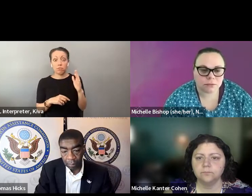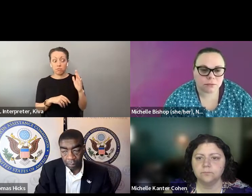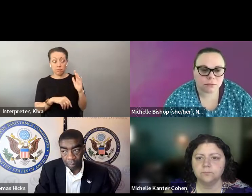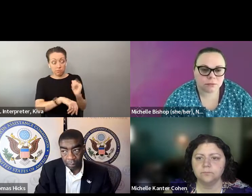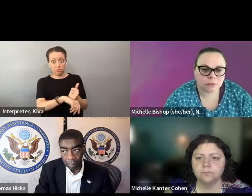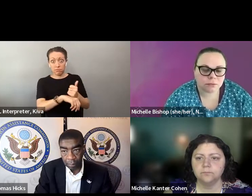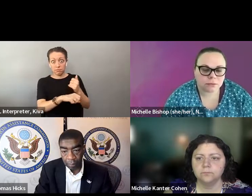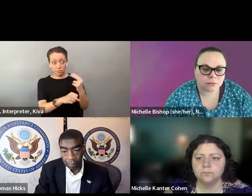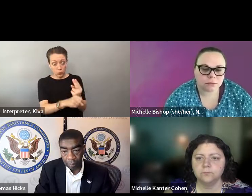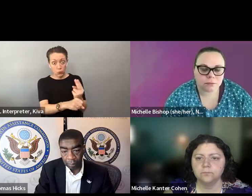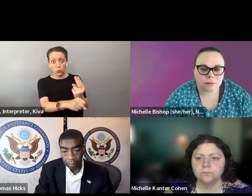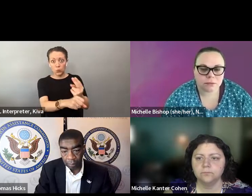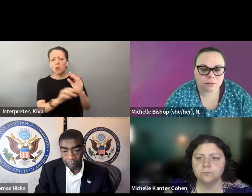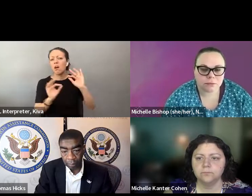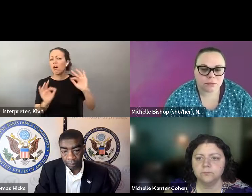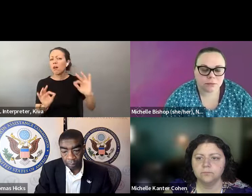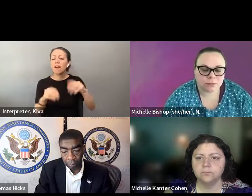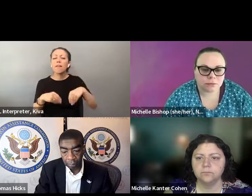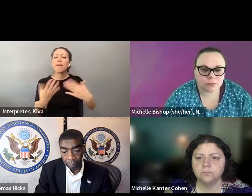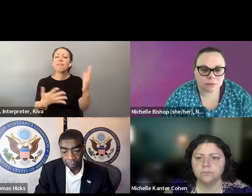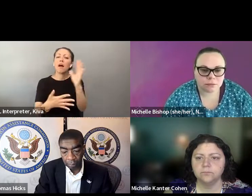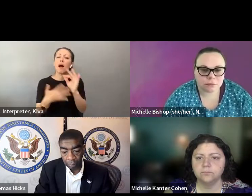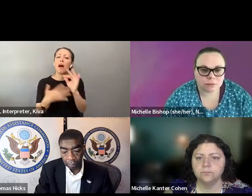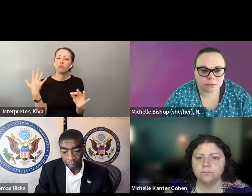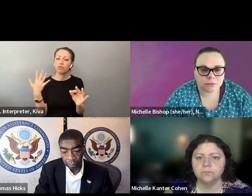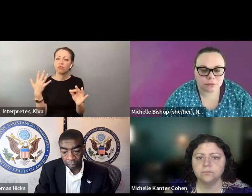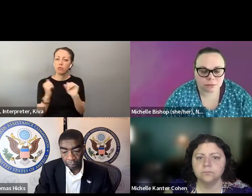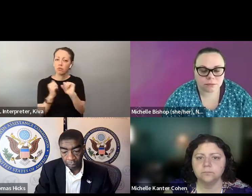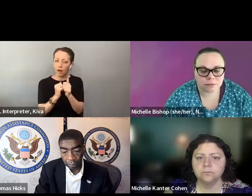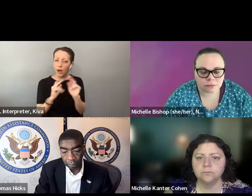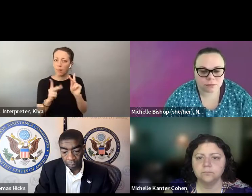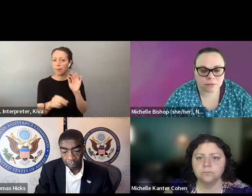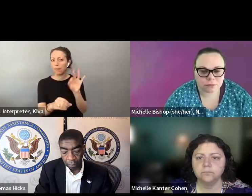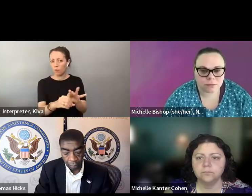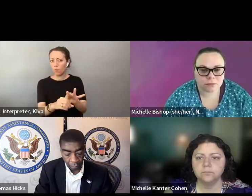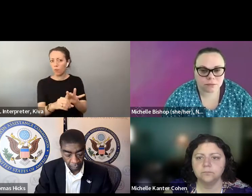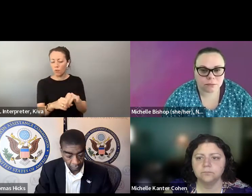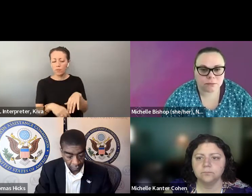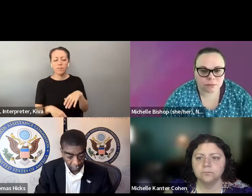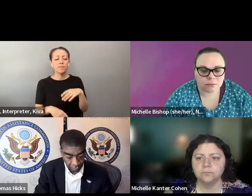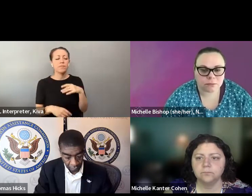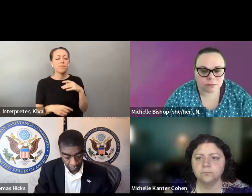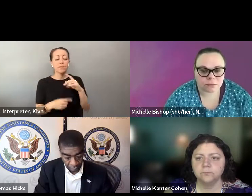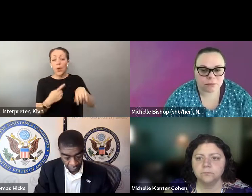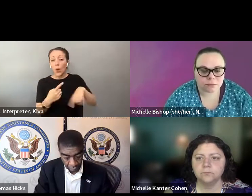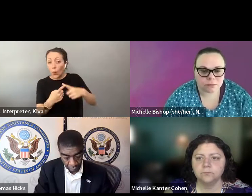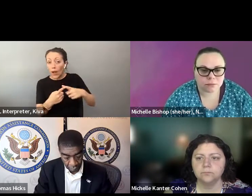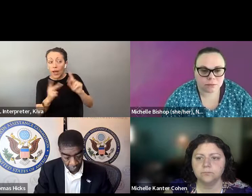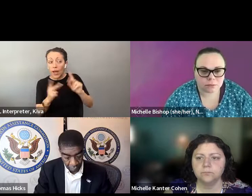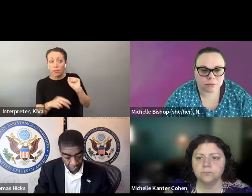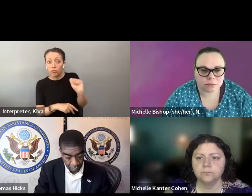we required dropboxes at every early voting site in any space they could be An early voting before the 2,020 election cycle, but that was the first cycle we had at statewide, and it became the system lightning this absurd sort of lightning, rather than who but it was really effective it rod of an issue, but it was really effective. It gave gave voters, and and you know a lot of options as far as where they could return their ballot.